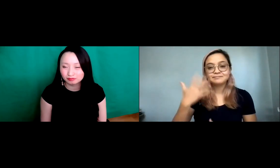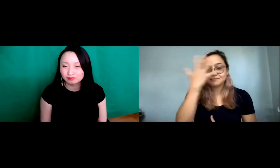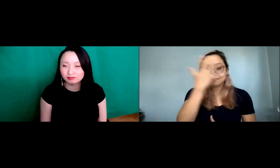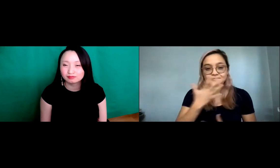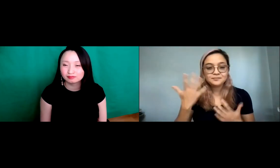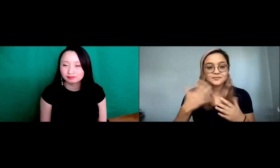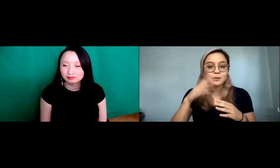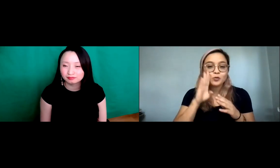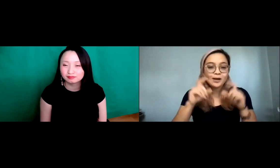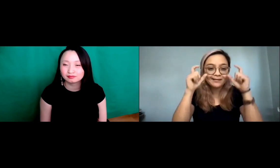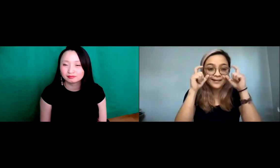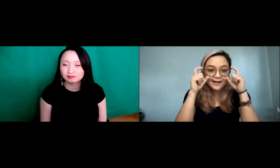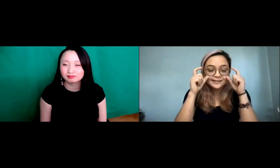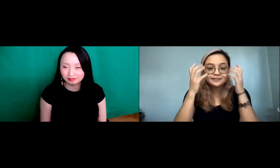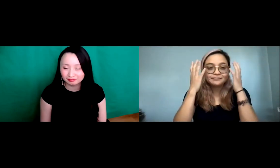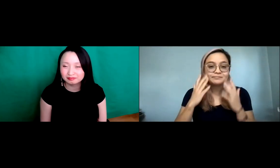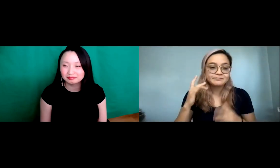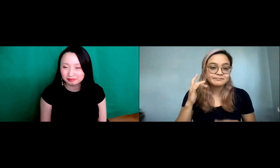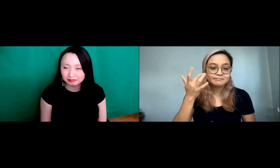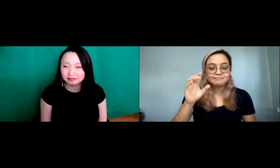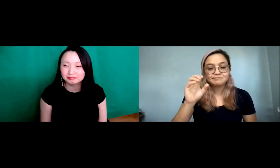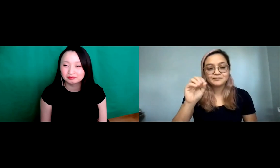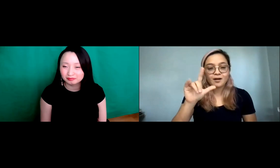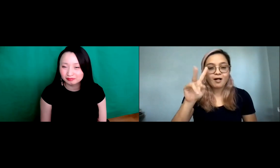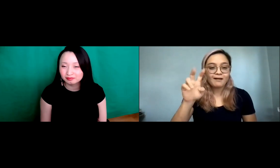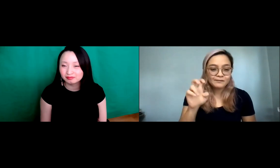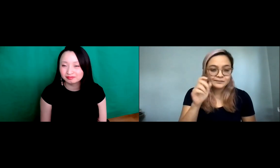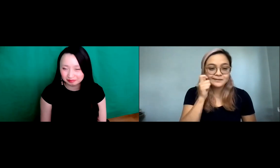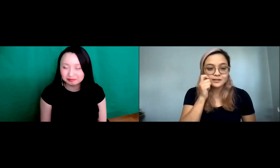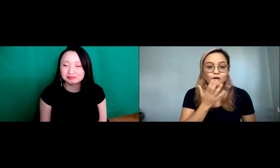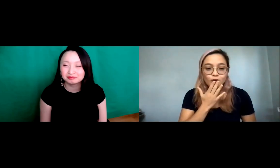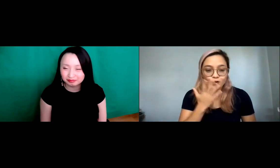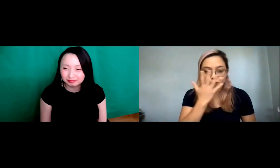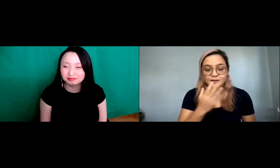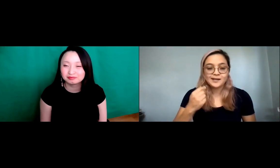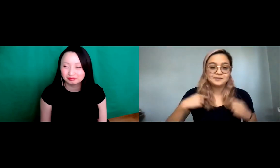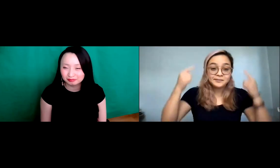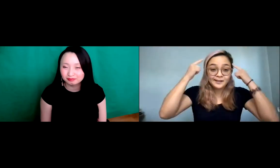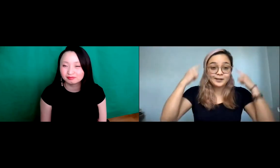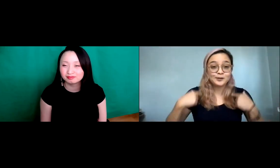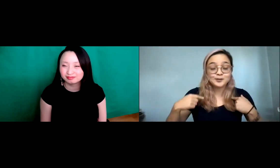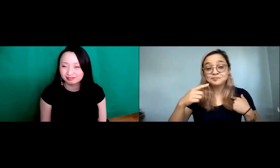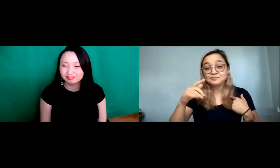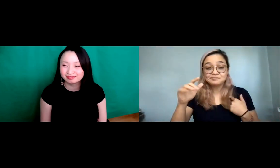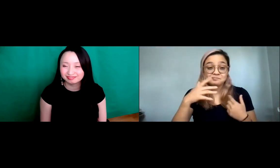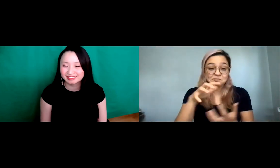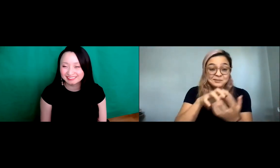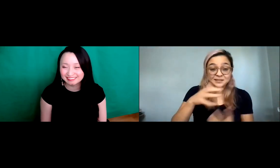bluish kind of back a wall. I'm wearing glasses. All skin.